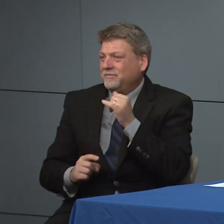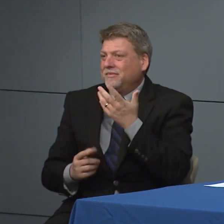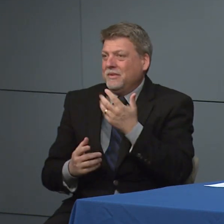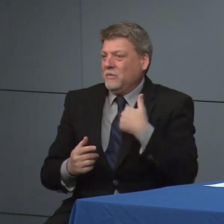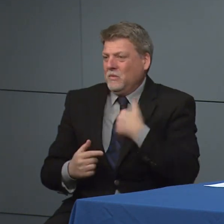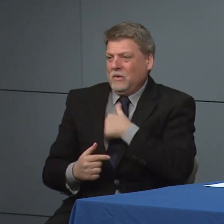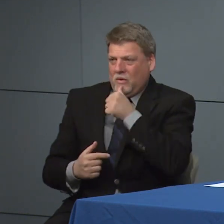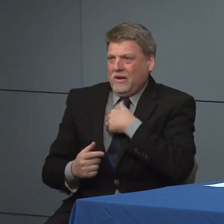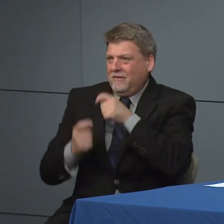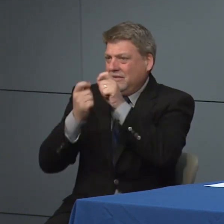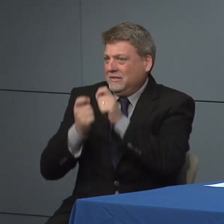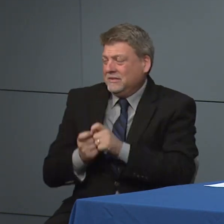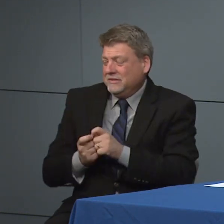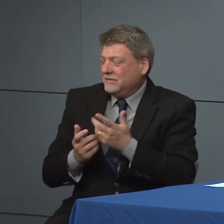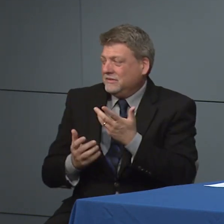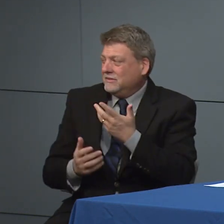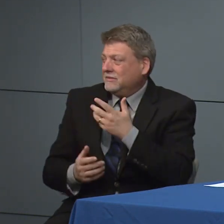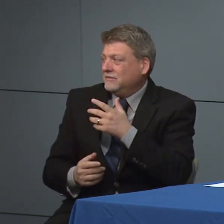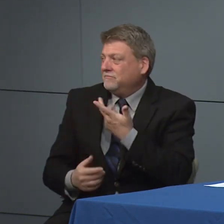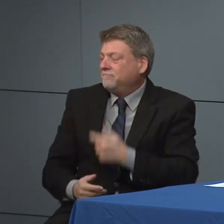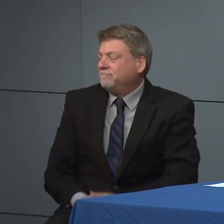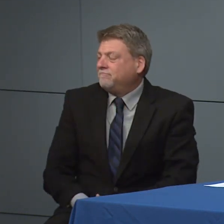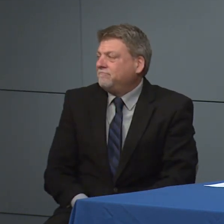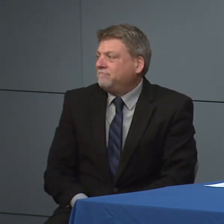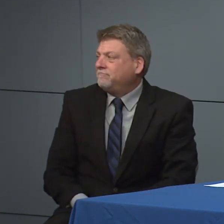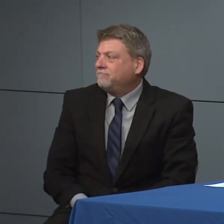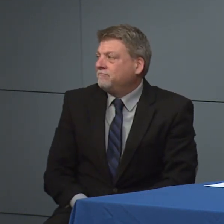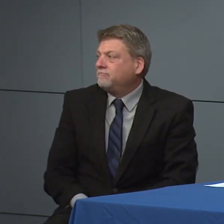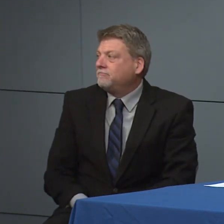So that's where that we don't have the details of those local.